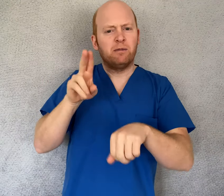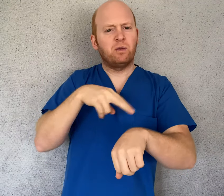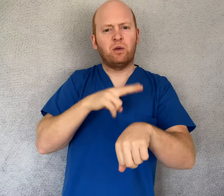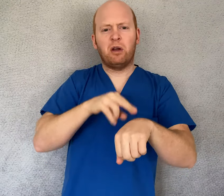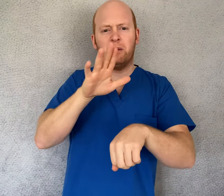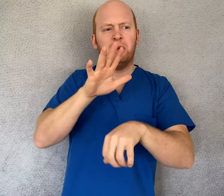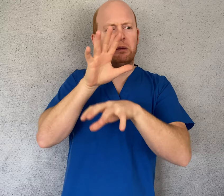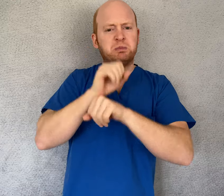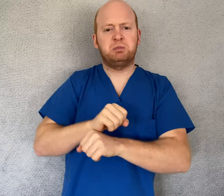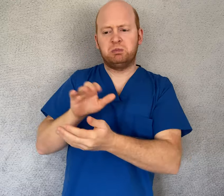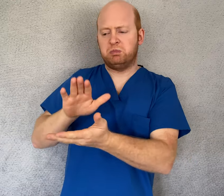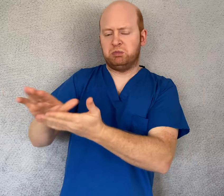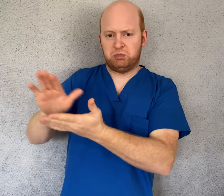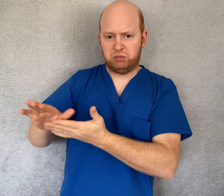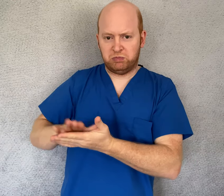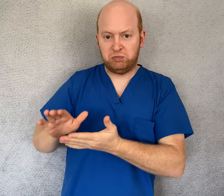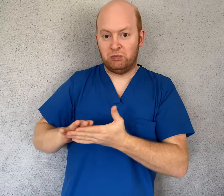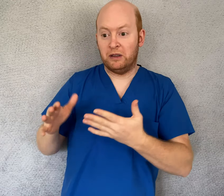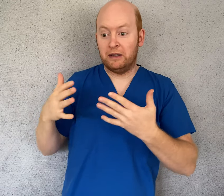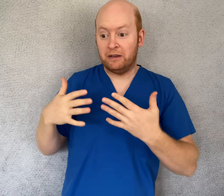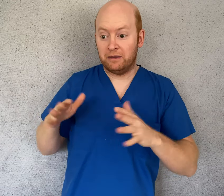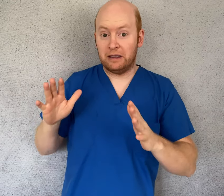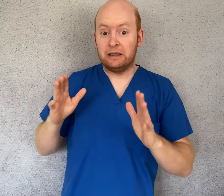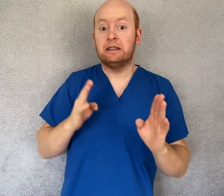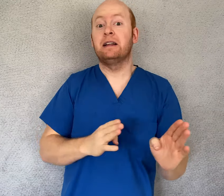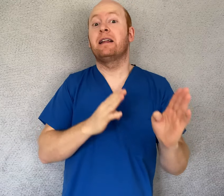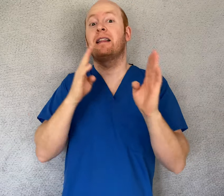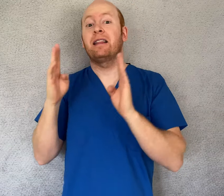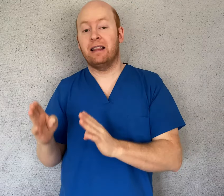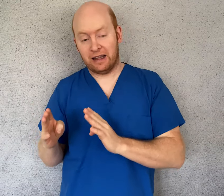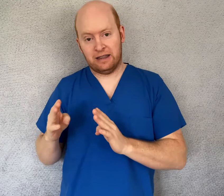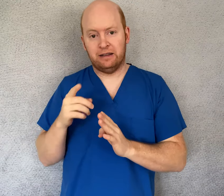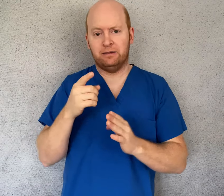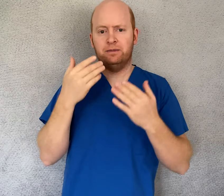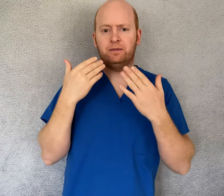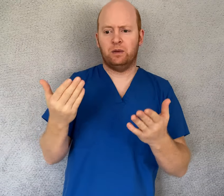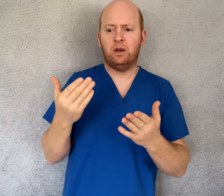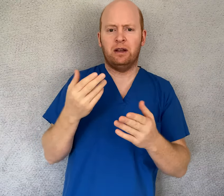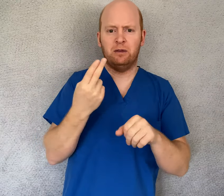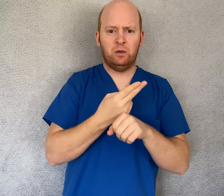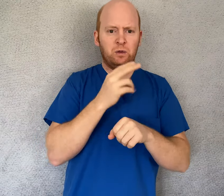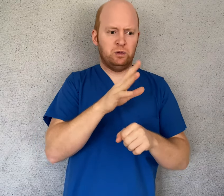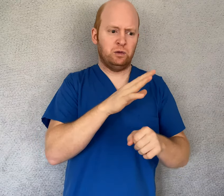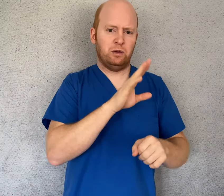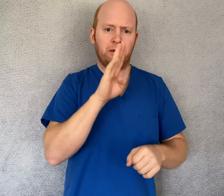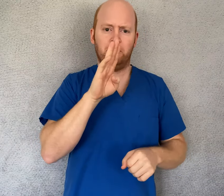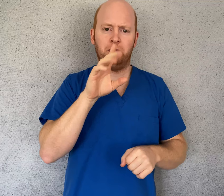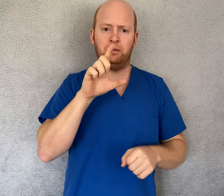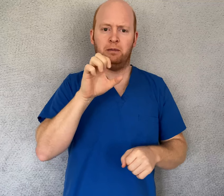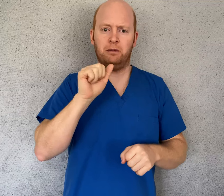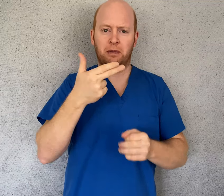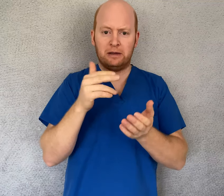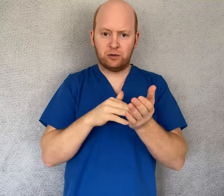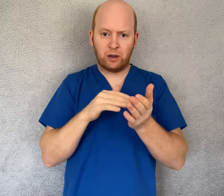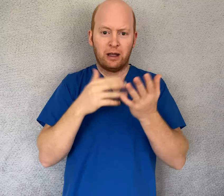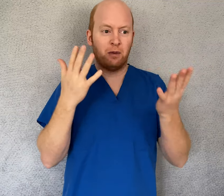clean it like how you would typically clean it, THEN, use your bleach wipes or your